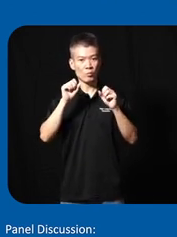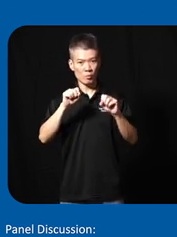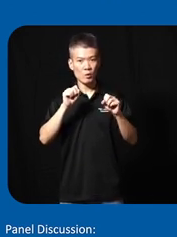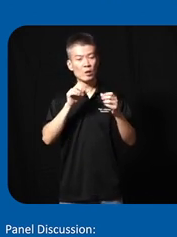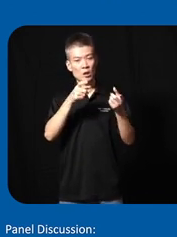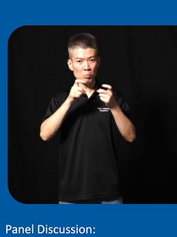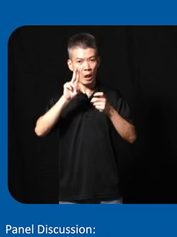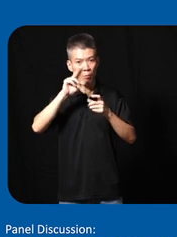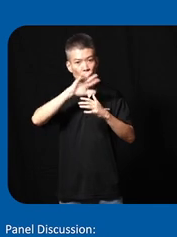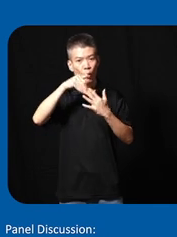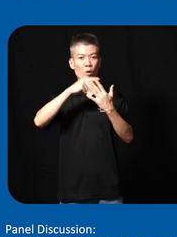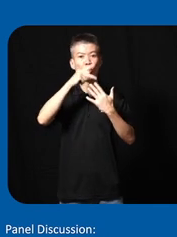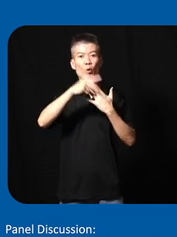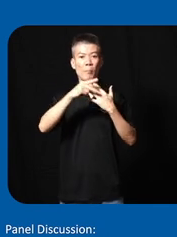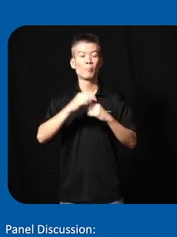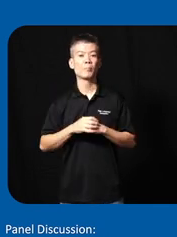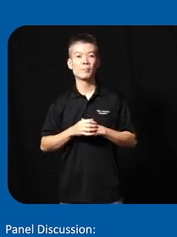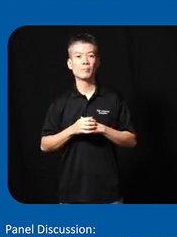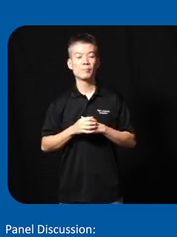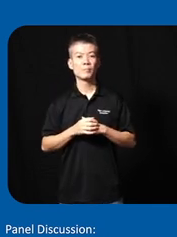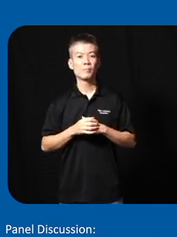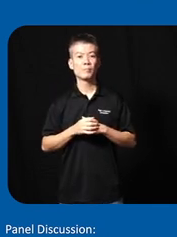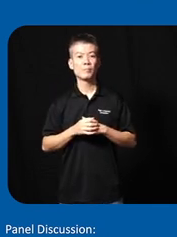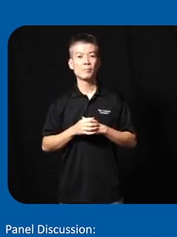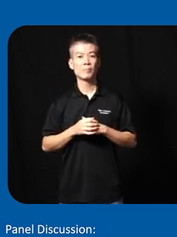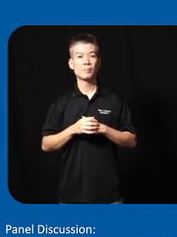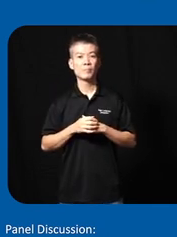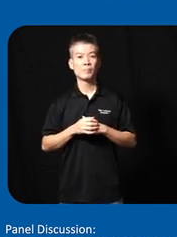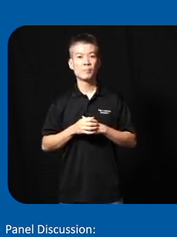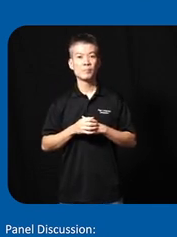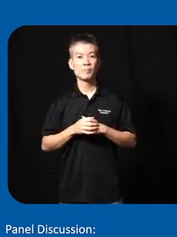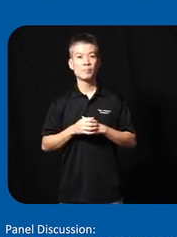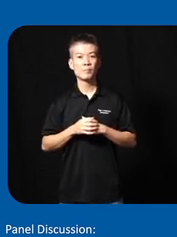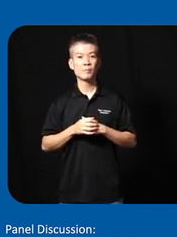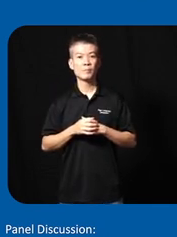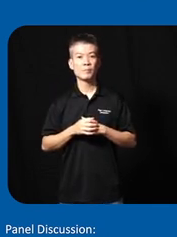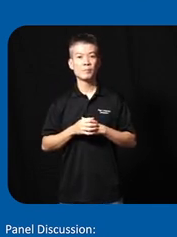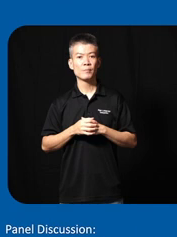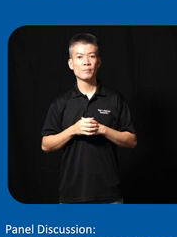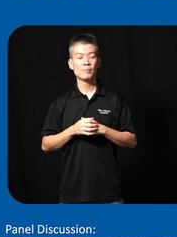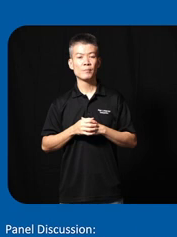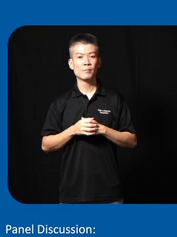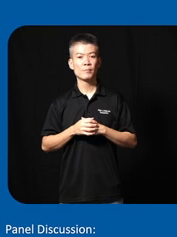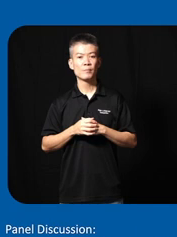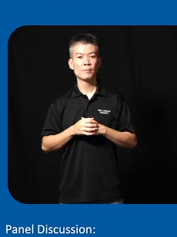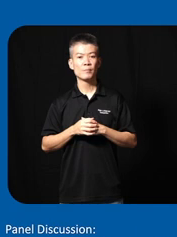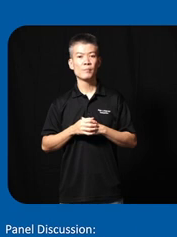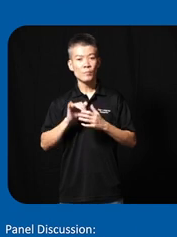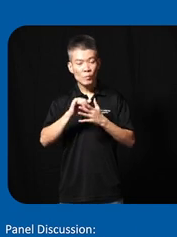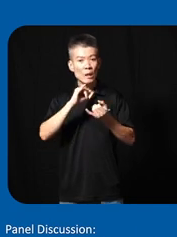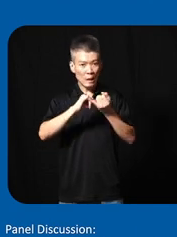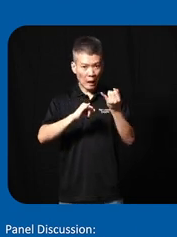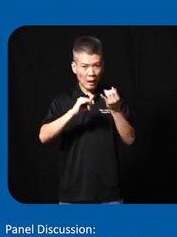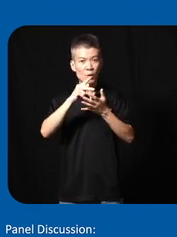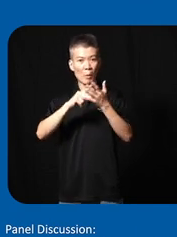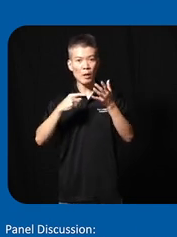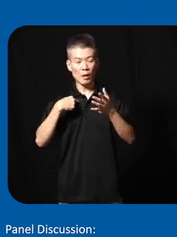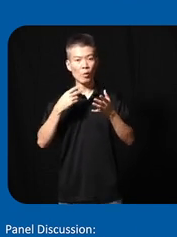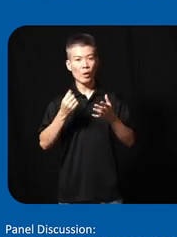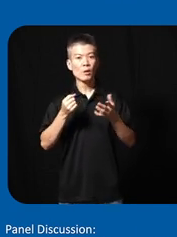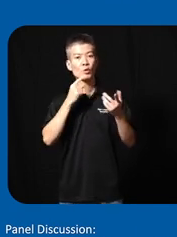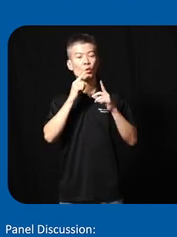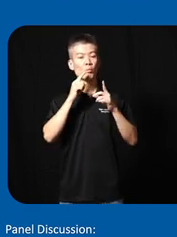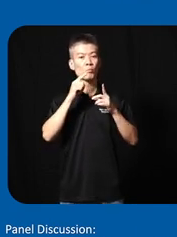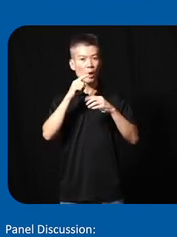speed up the whole progress yeah and the last part uh and last part I want to um talk back to